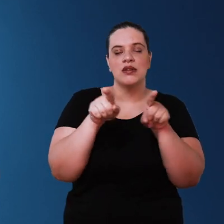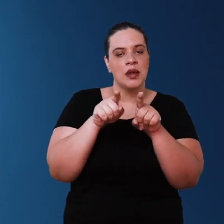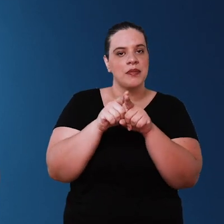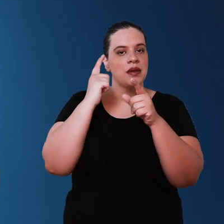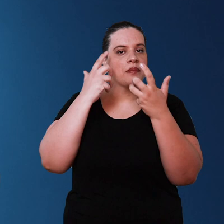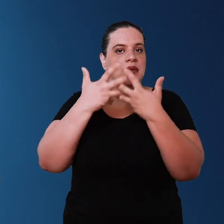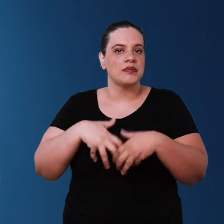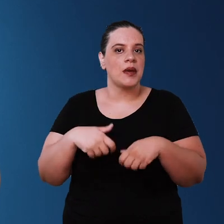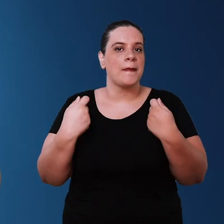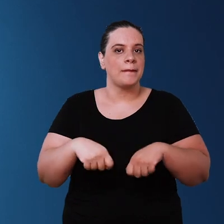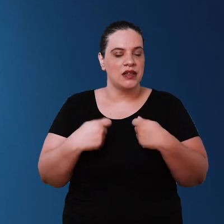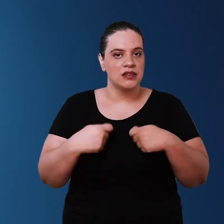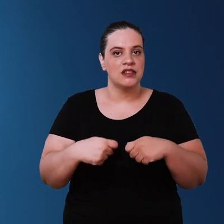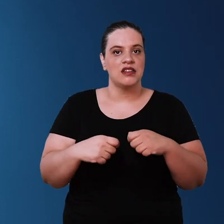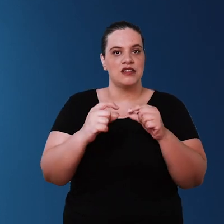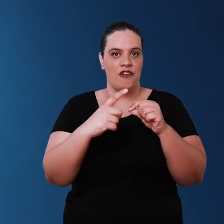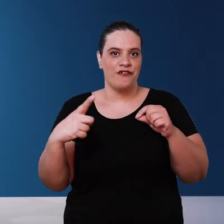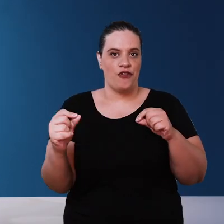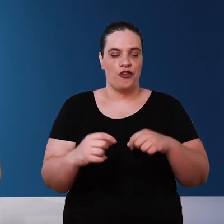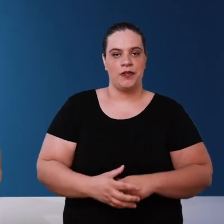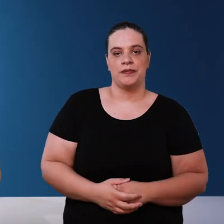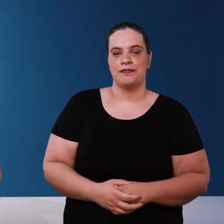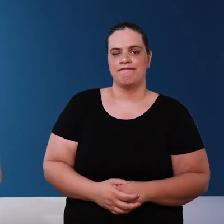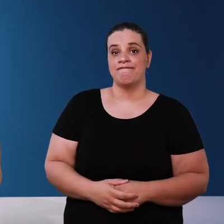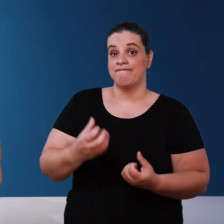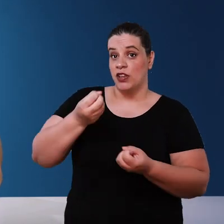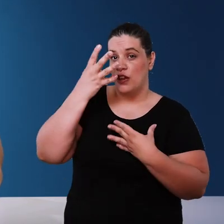to think about the need to pass the Sheets to know more about the